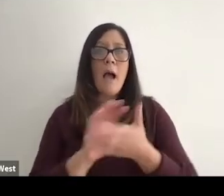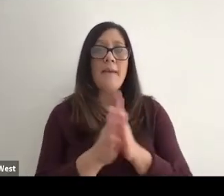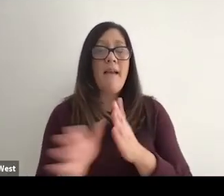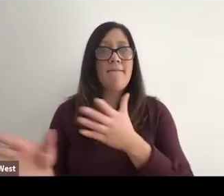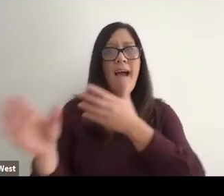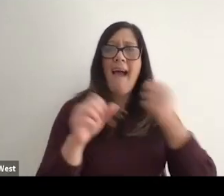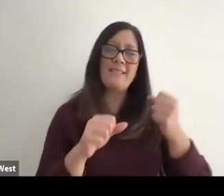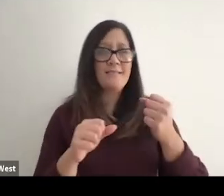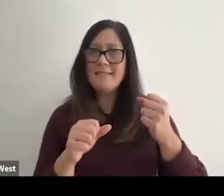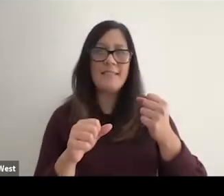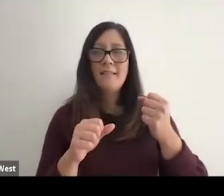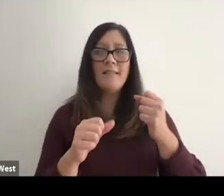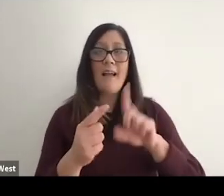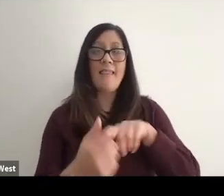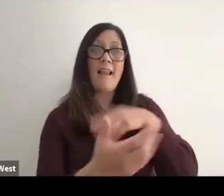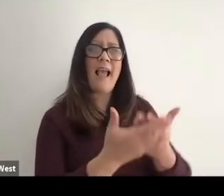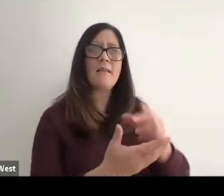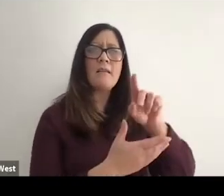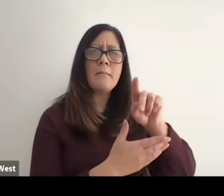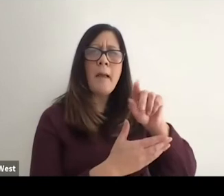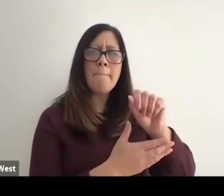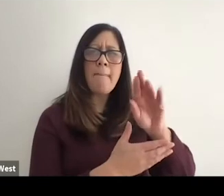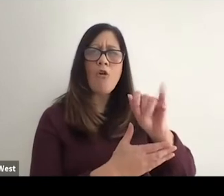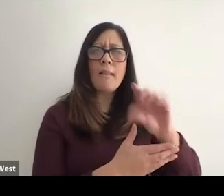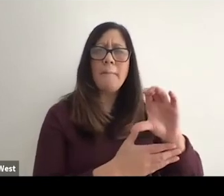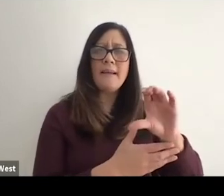made the Paralympic swim team. So instead of going to the Olympic Games,